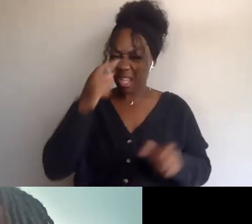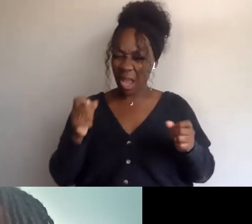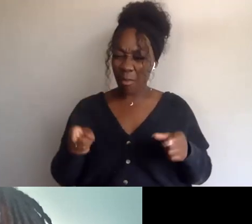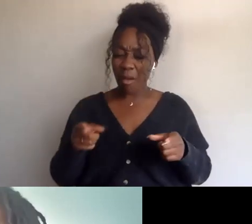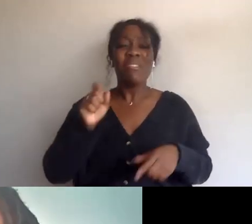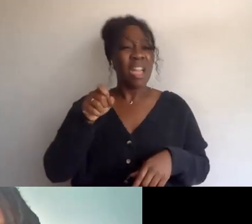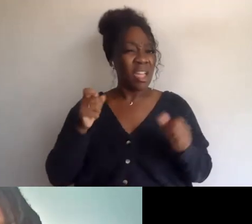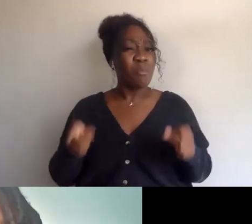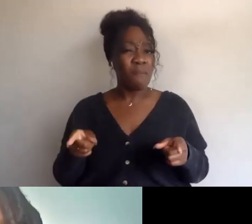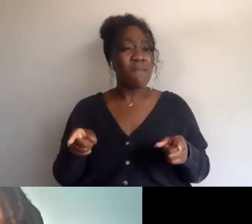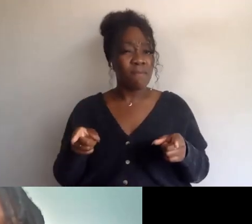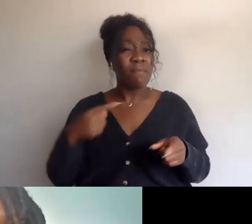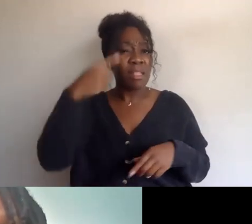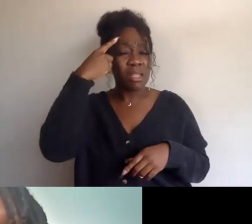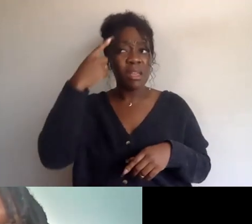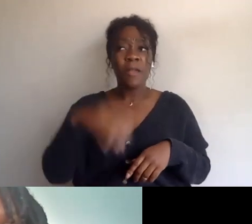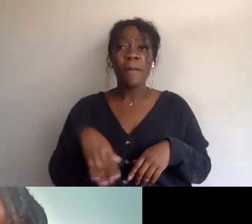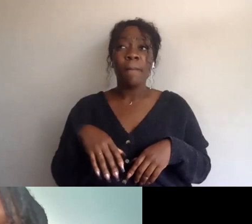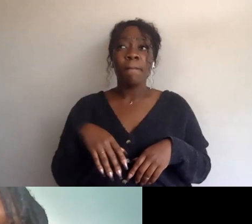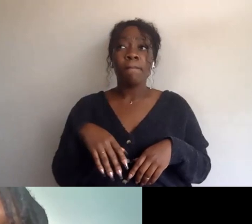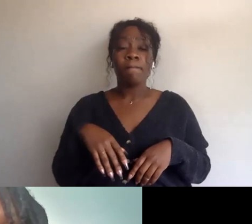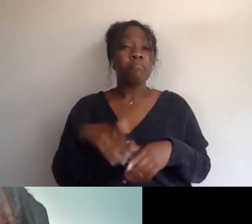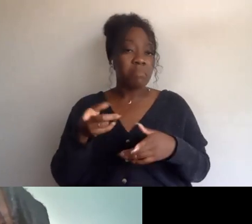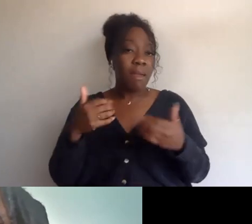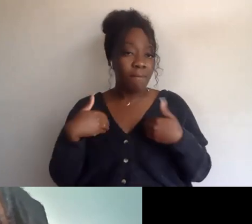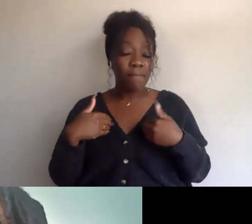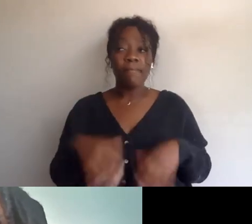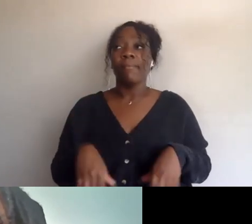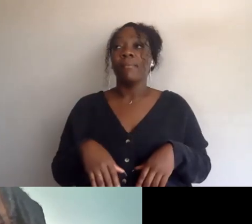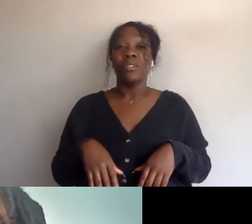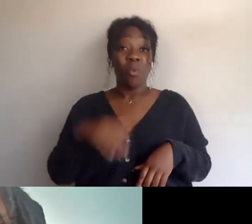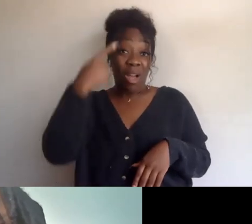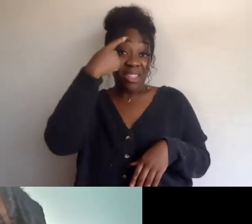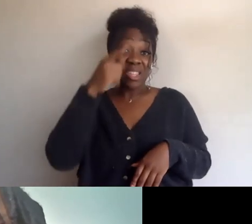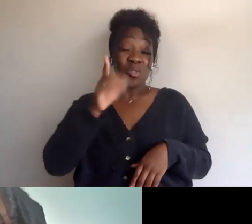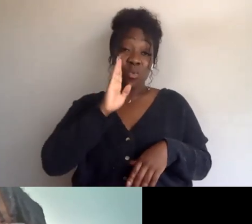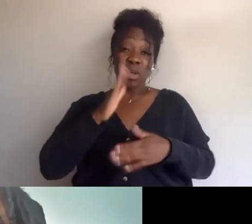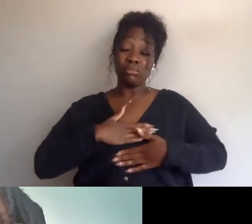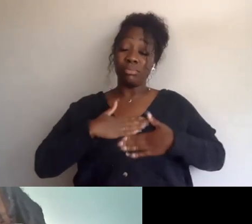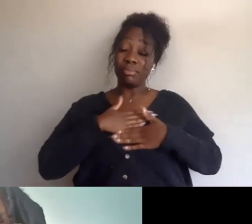I think they're improv, that comes out of there, and so I think you really appreciate what it is they do,